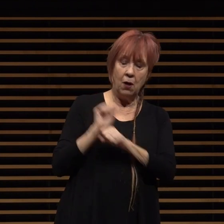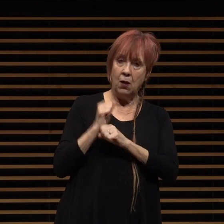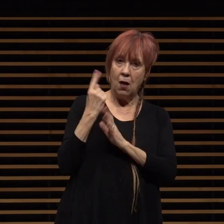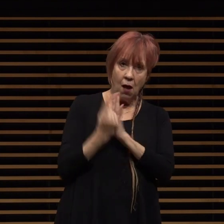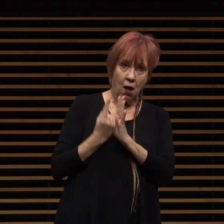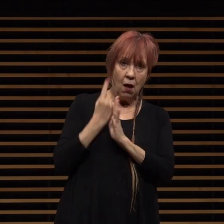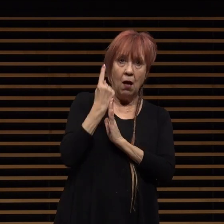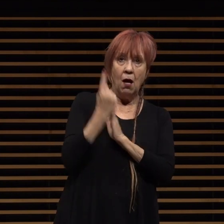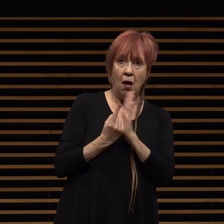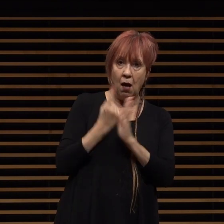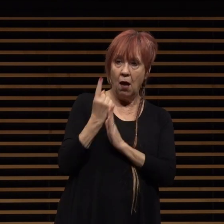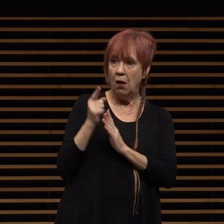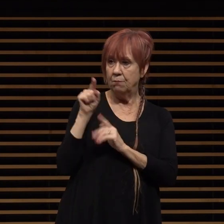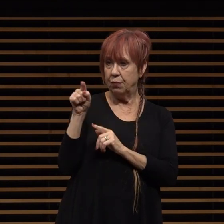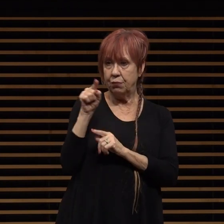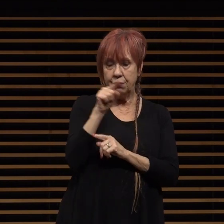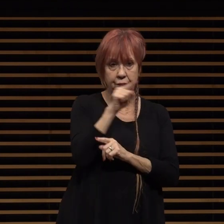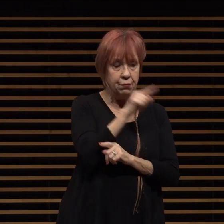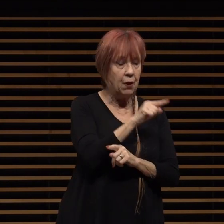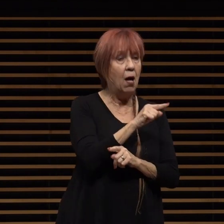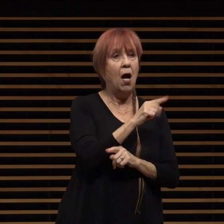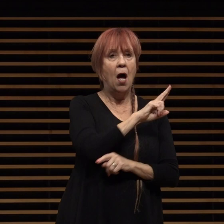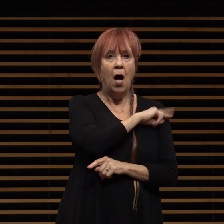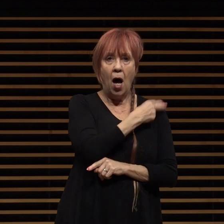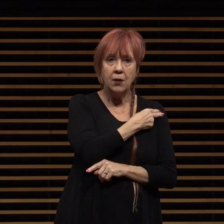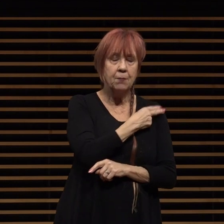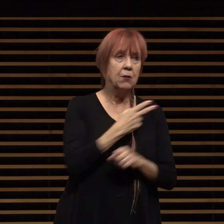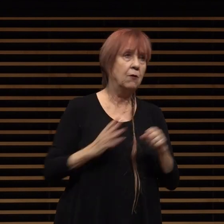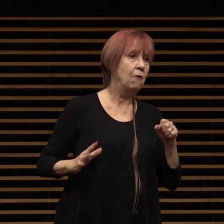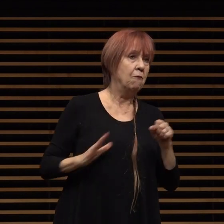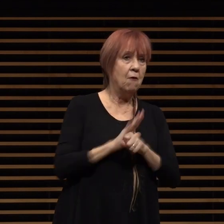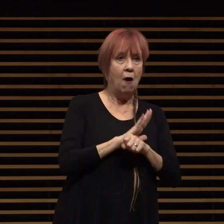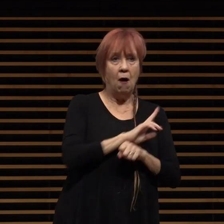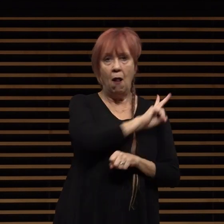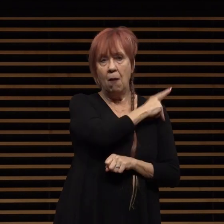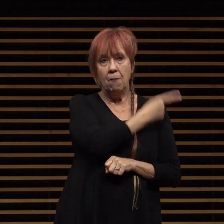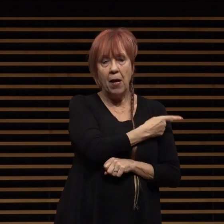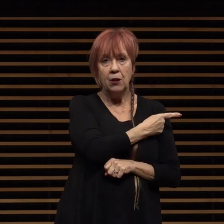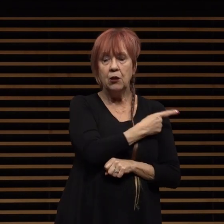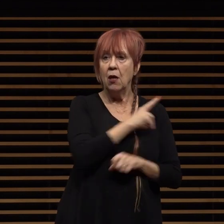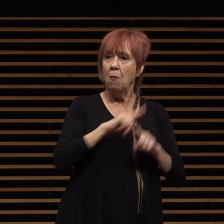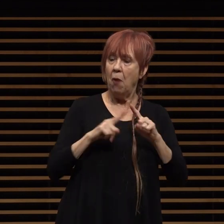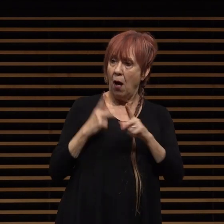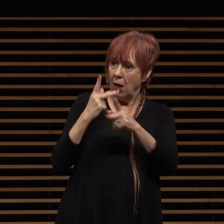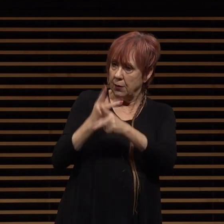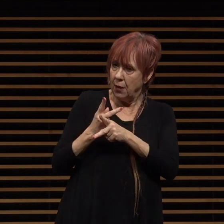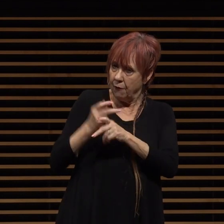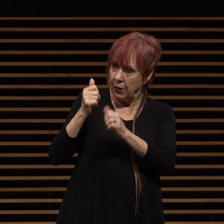at facilities teaming with patients and